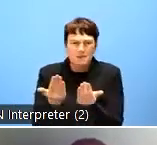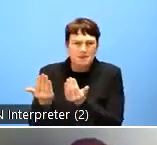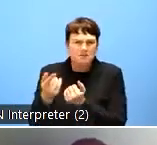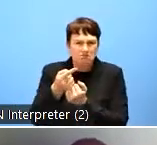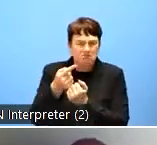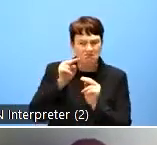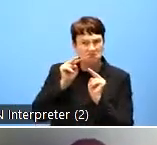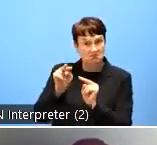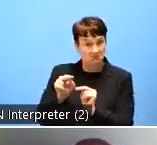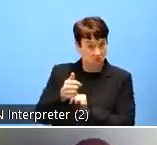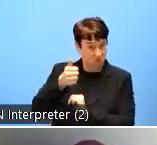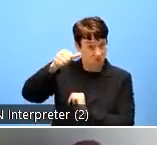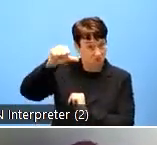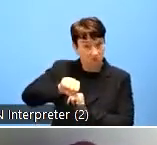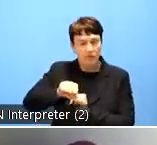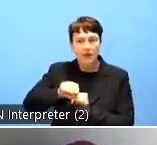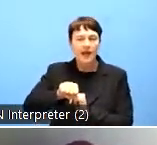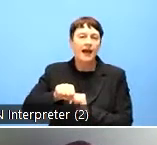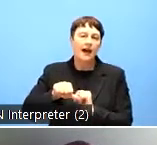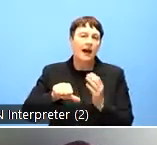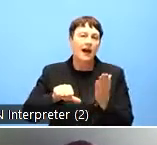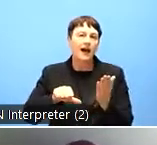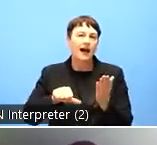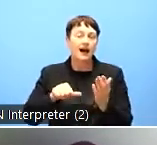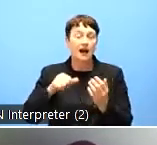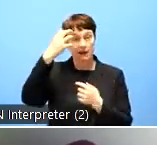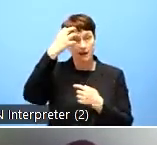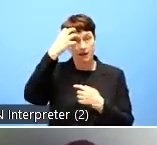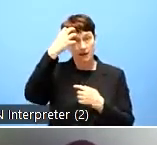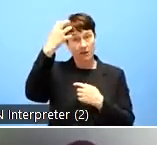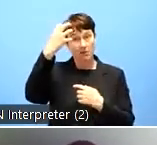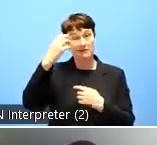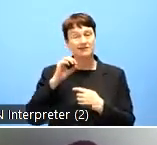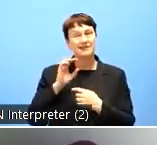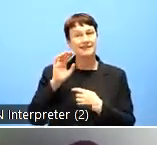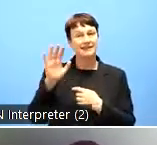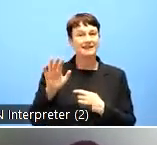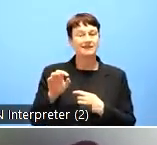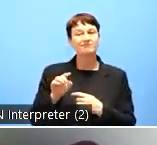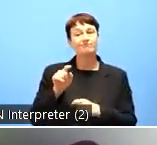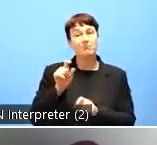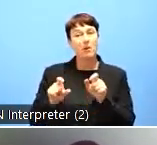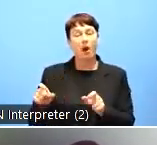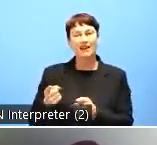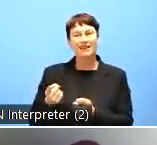sector websites and unfortunately, 80% of them told us that it was not possible.